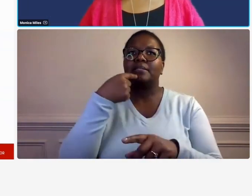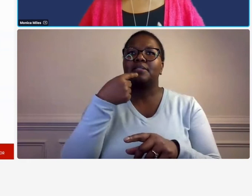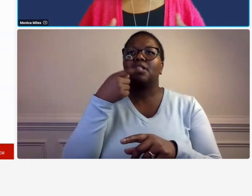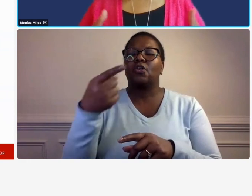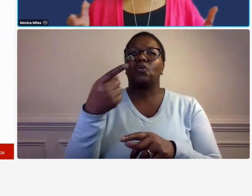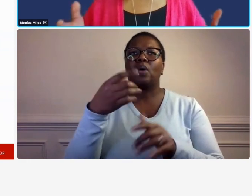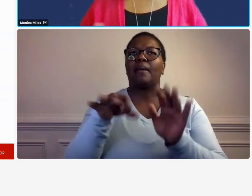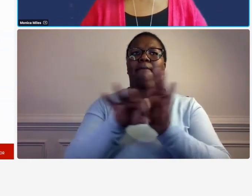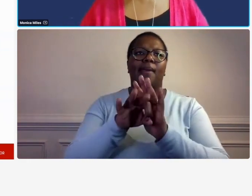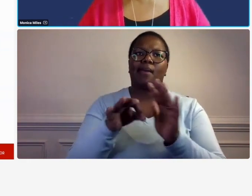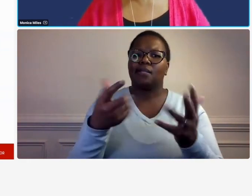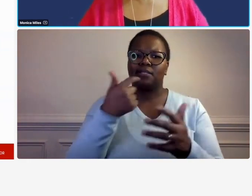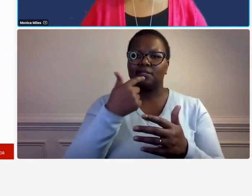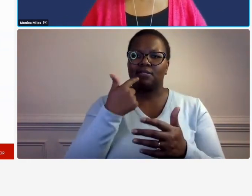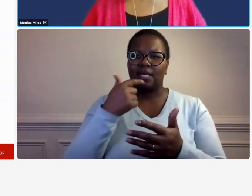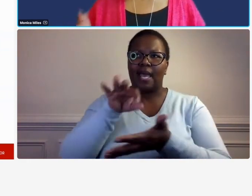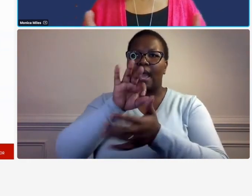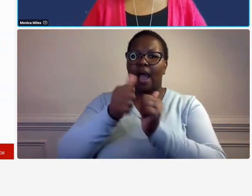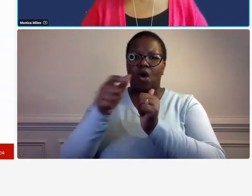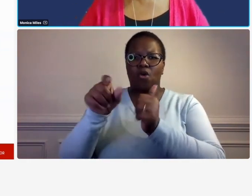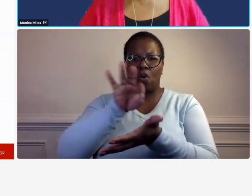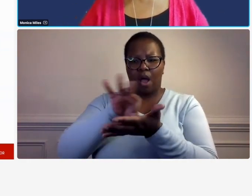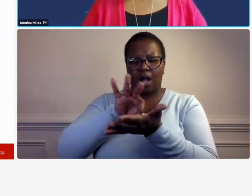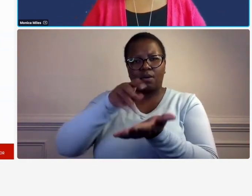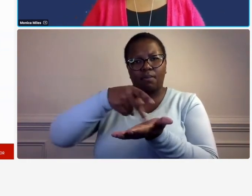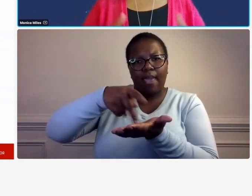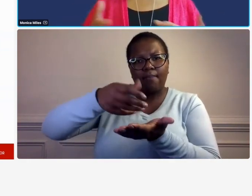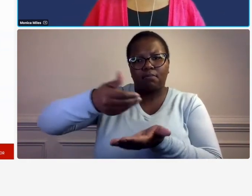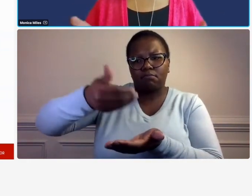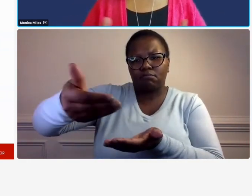know accounts payable how your accounts payable is being processed and you have your policies and